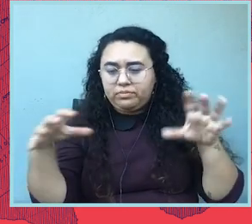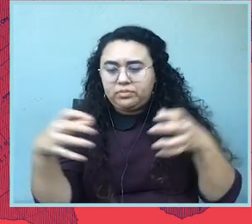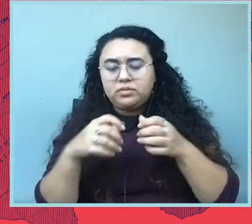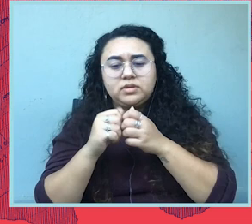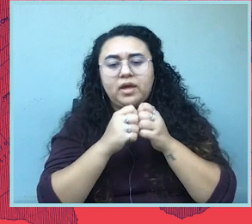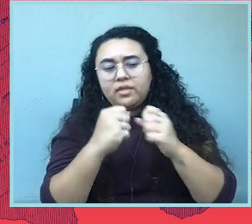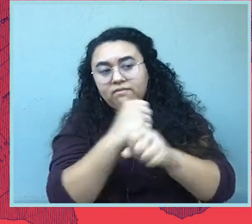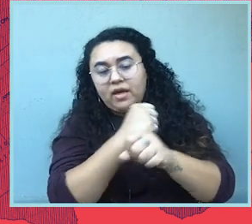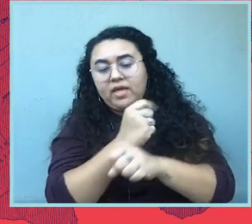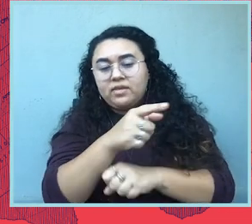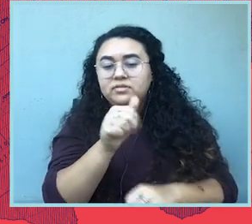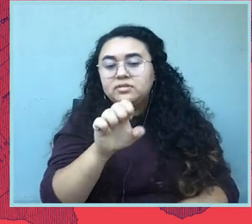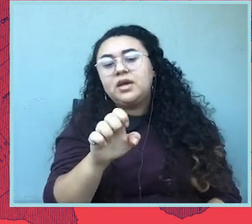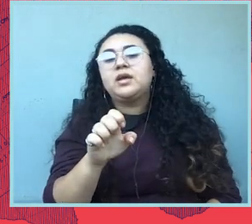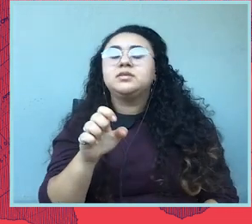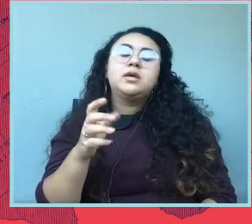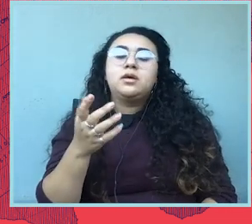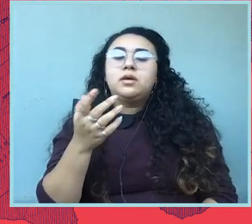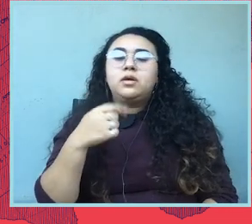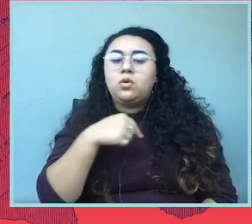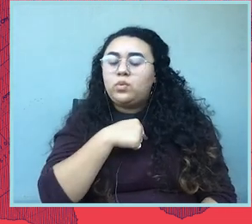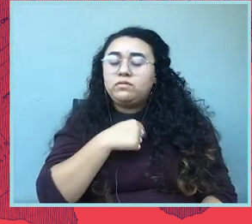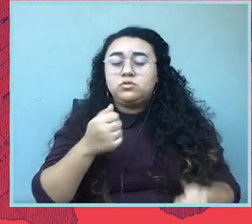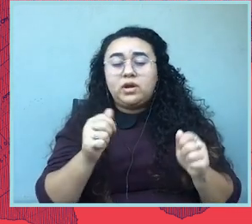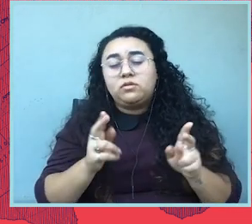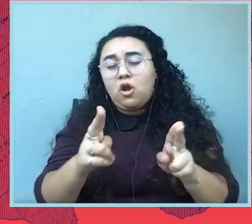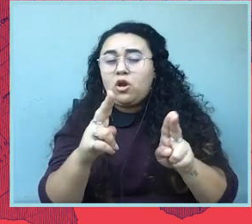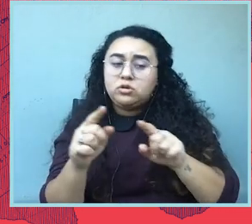And so we have rapidly tried to move to the courts to try to get relief for the people